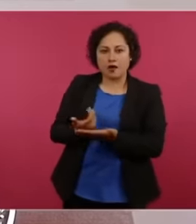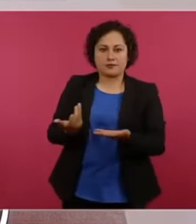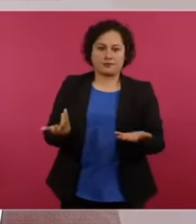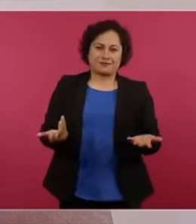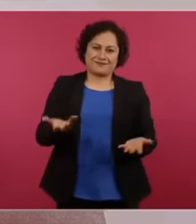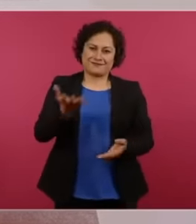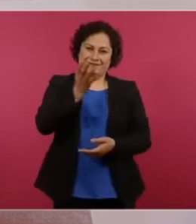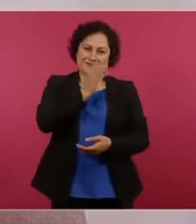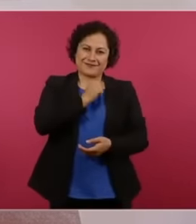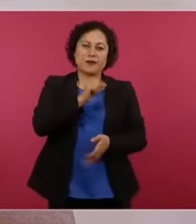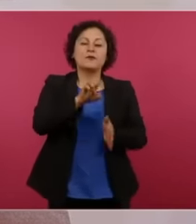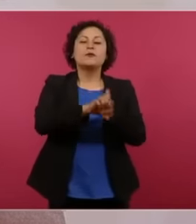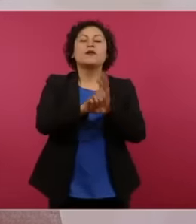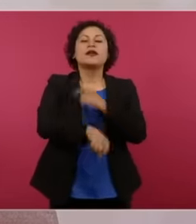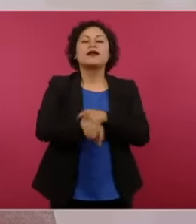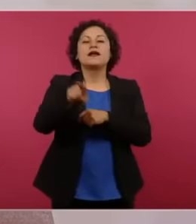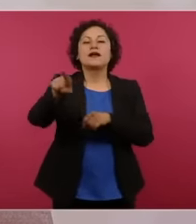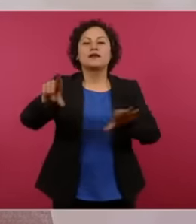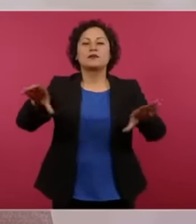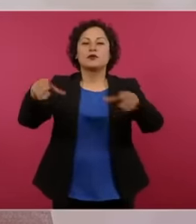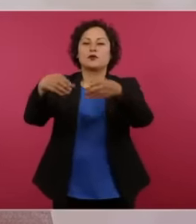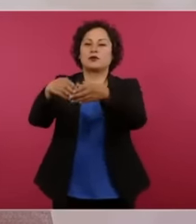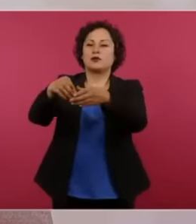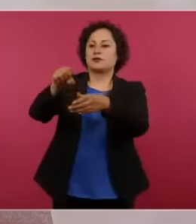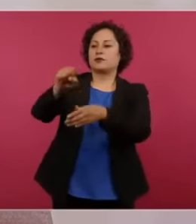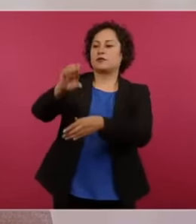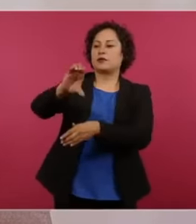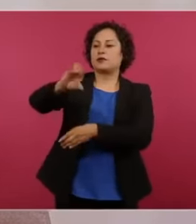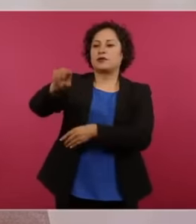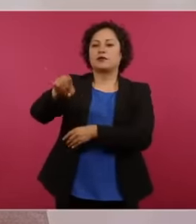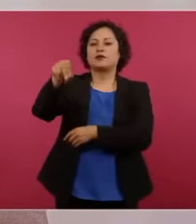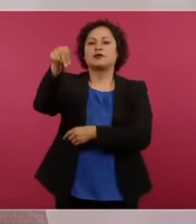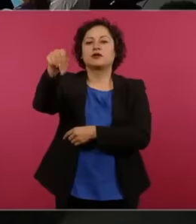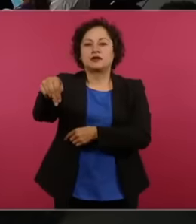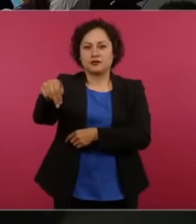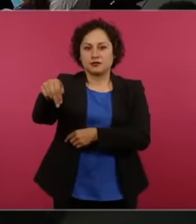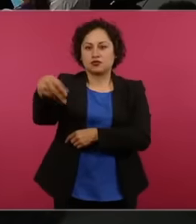In front of my savings fund,